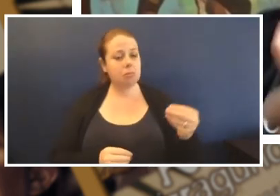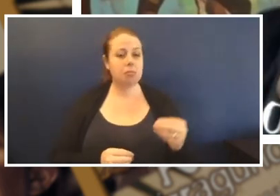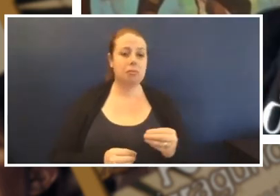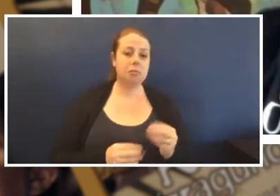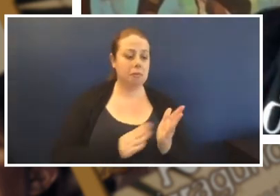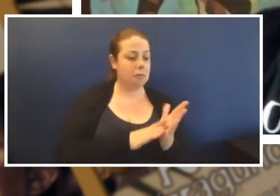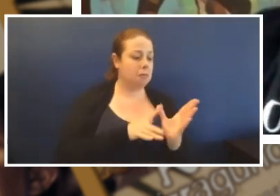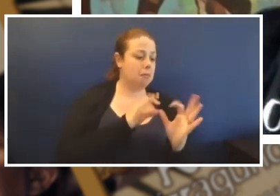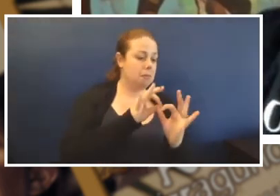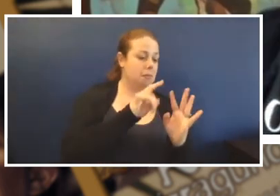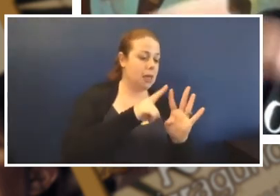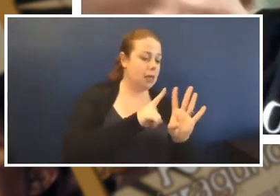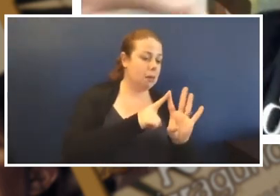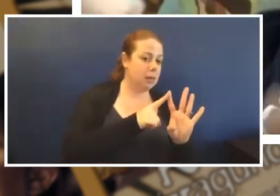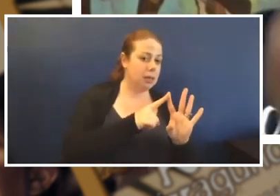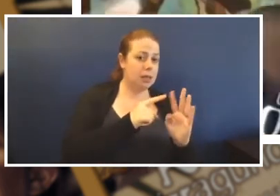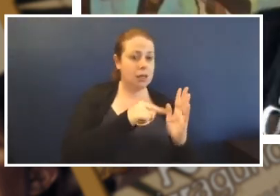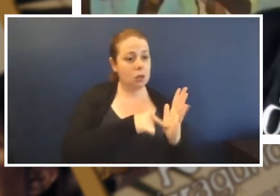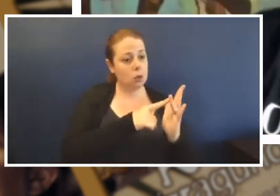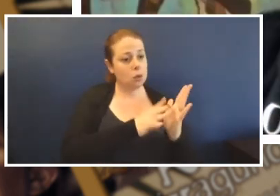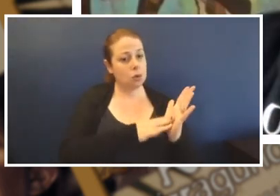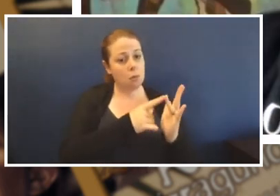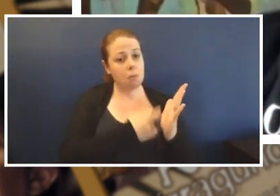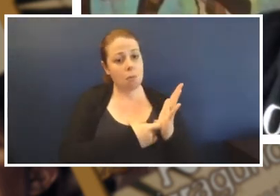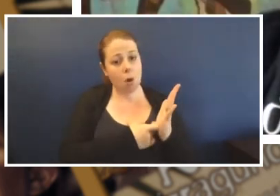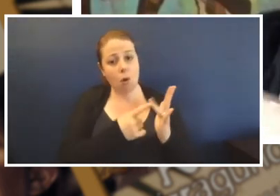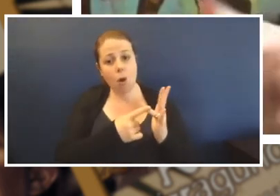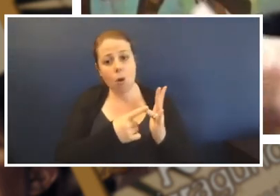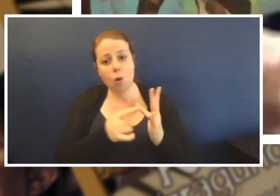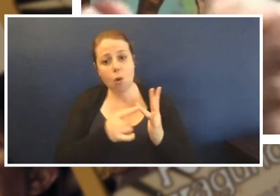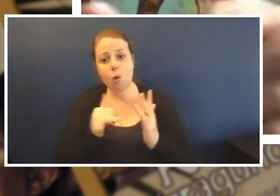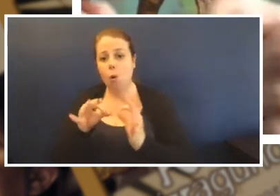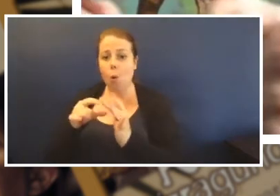'The Binna Binna Man' and a couple of the other books and then she grabs all of them, 'This looks